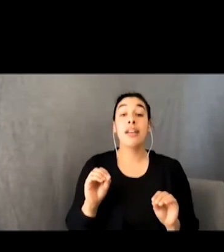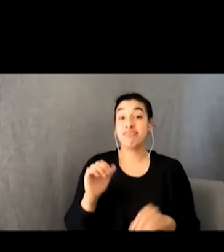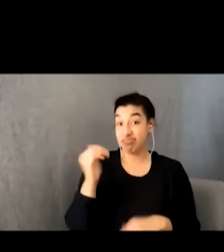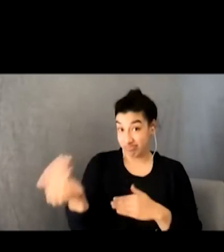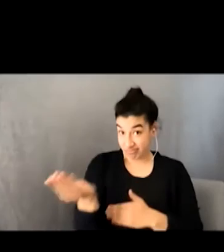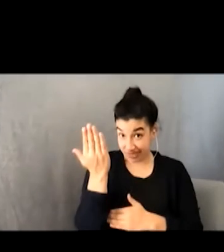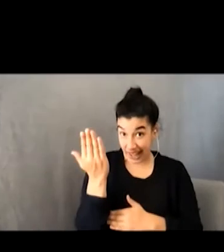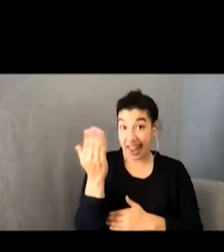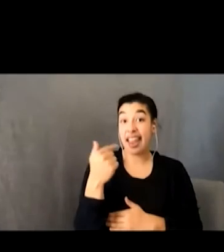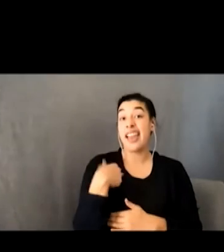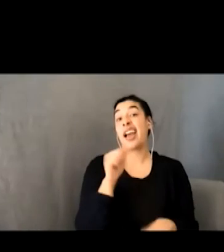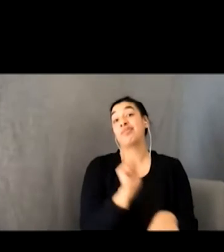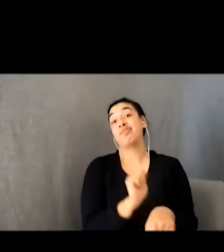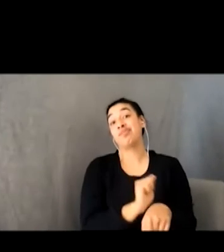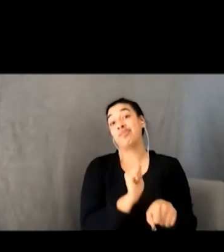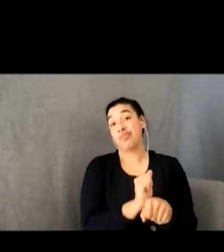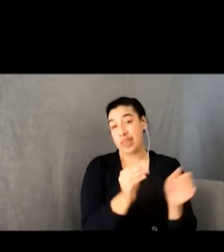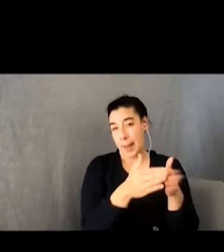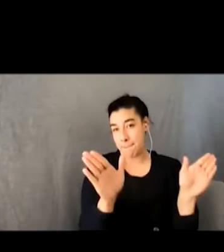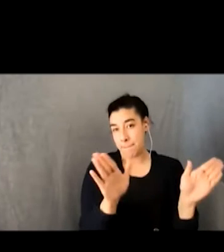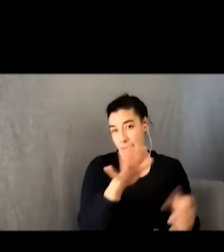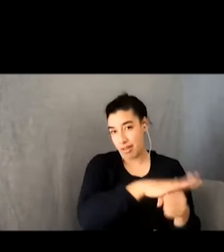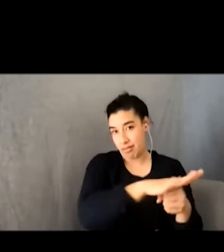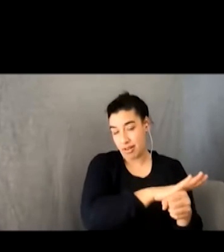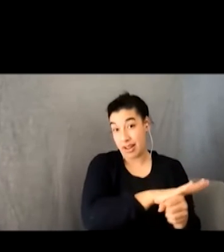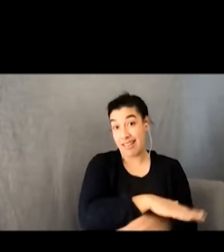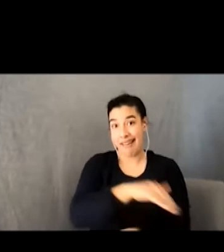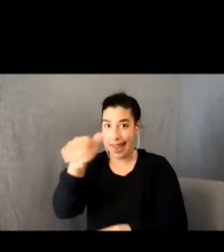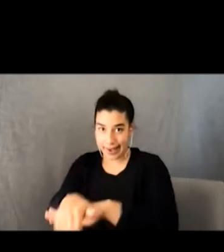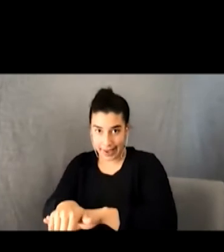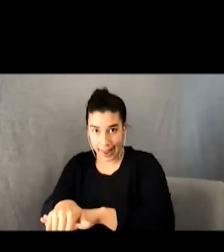uh a guitar player and watcher of superhero tv shows at night.